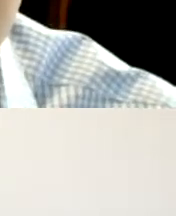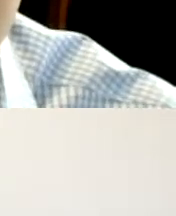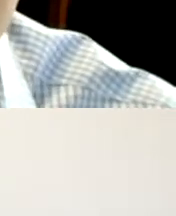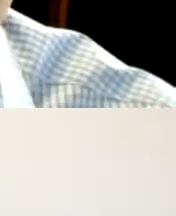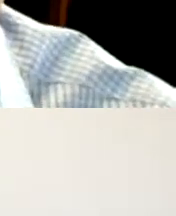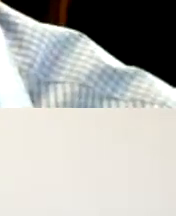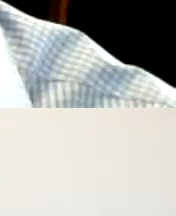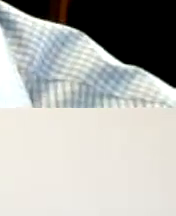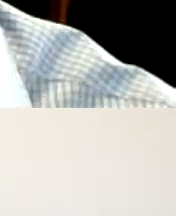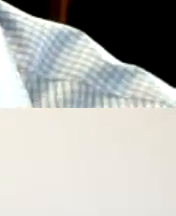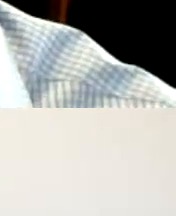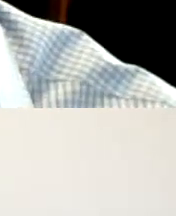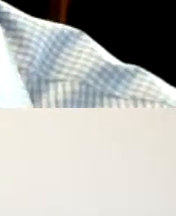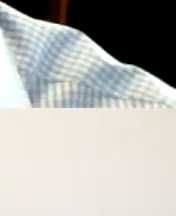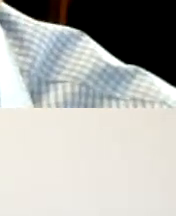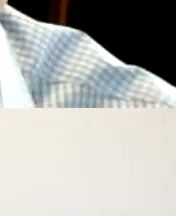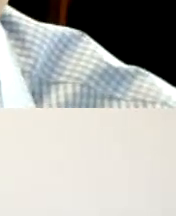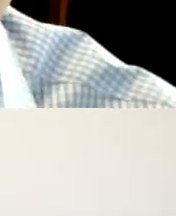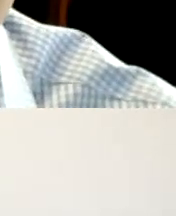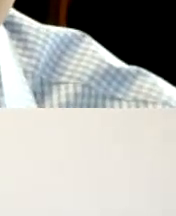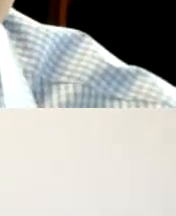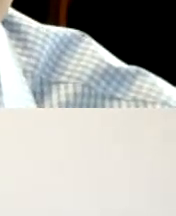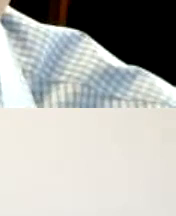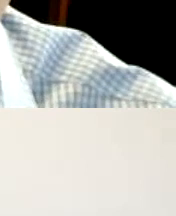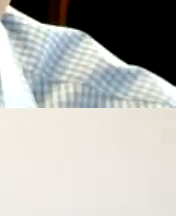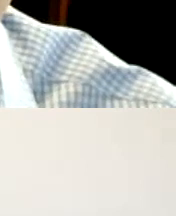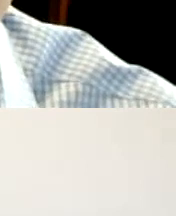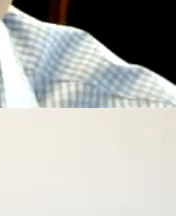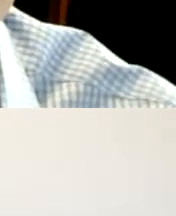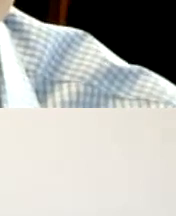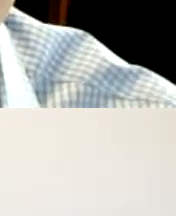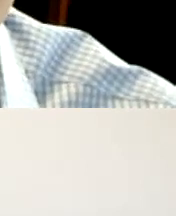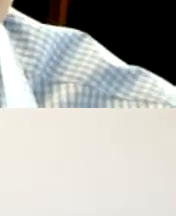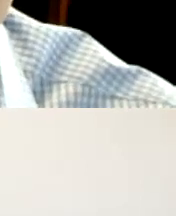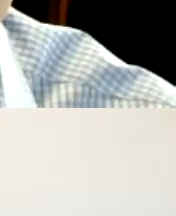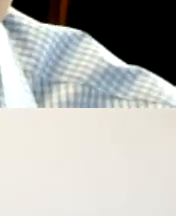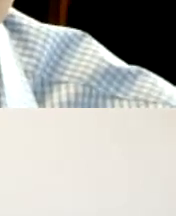for Q a and you can see there's a q a questions and answer tab there you can enter your input